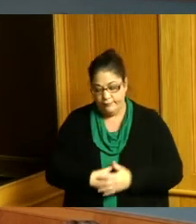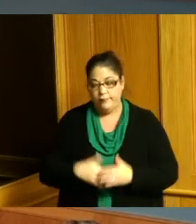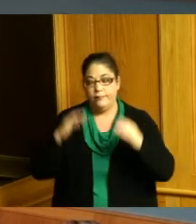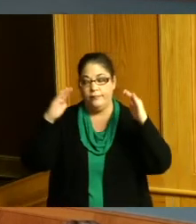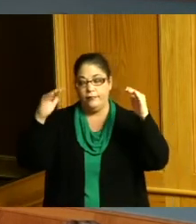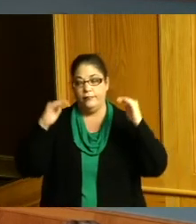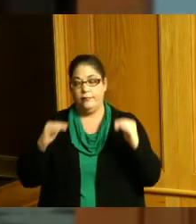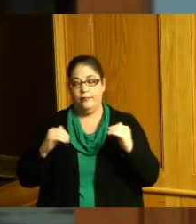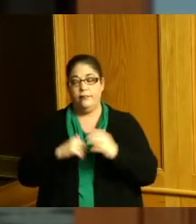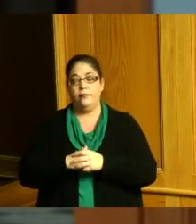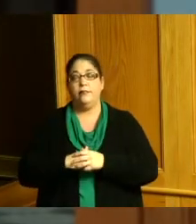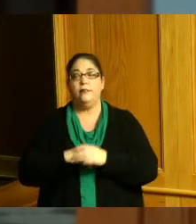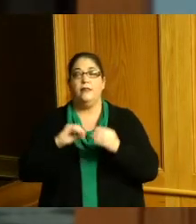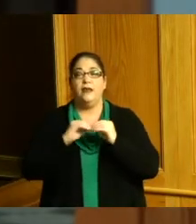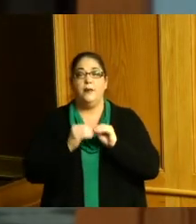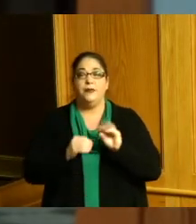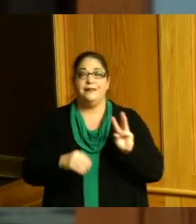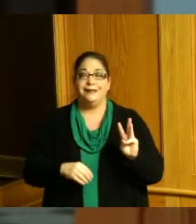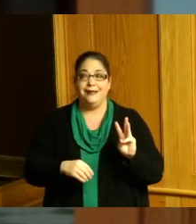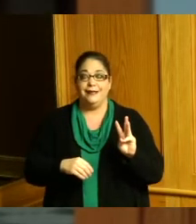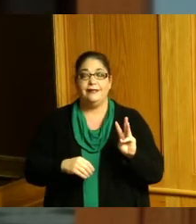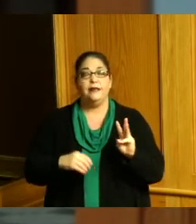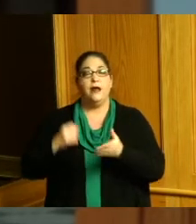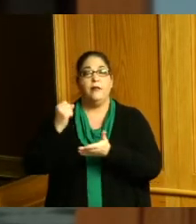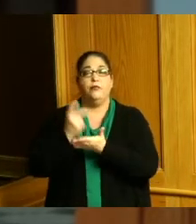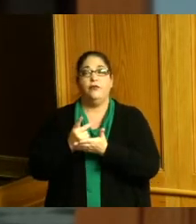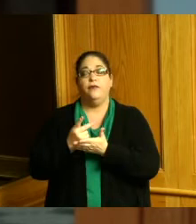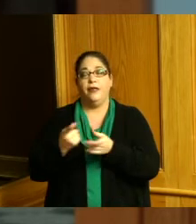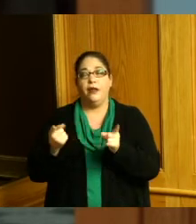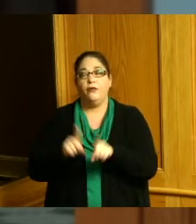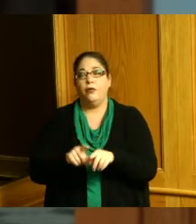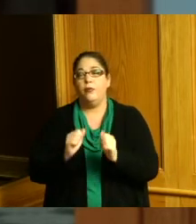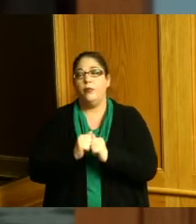item number six is a resolution approving an agreement with a property owner for right and